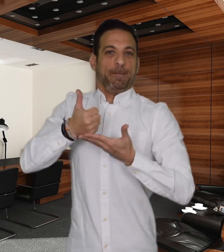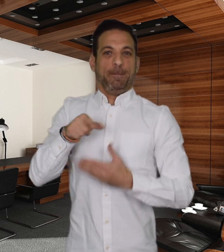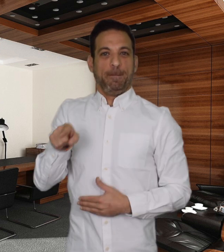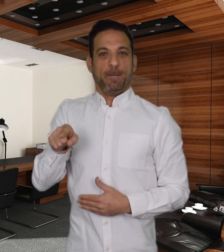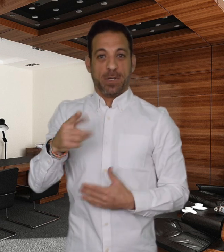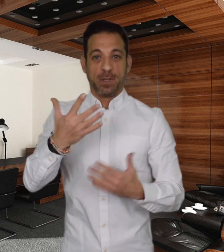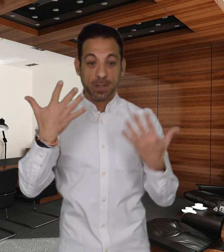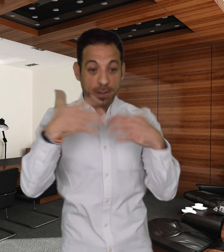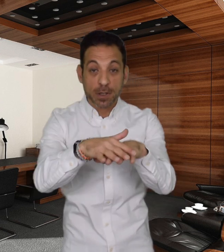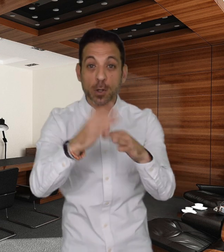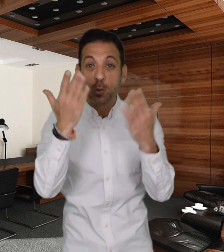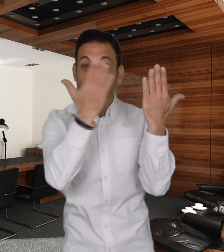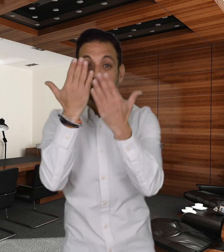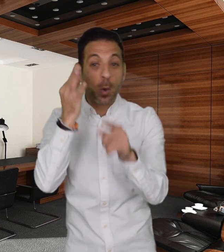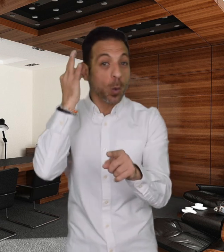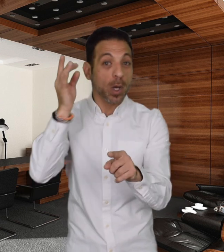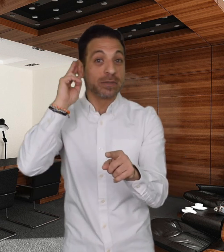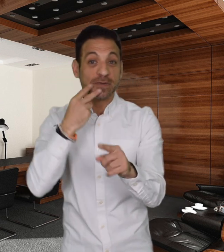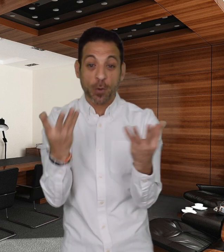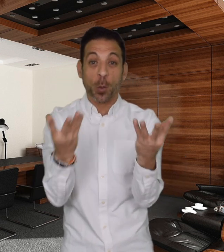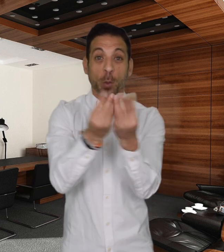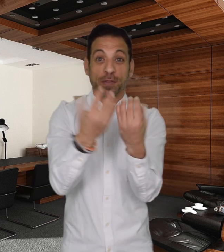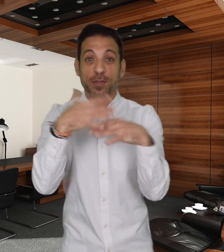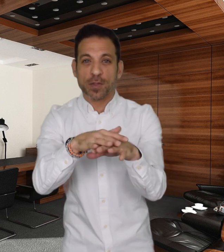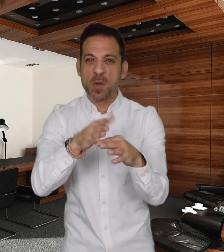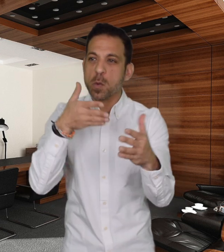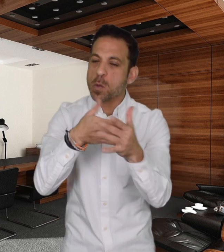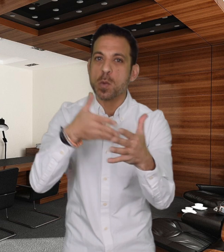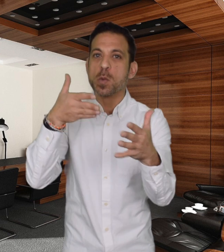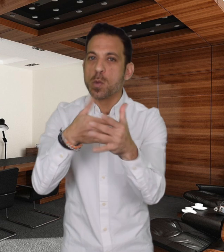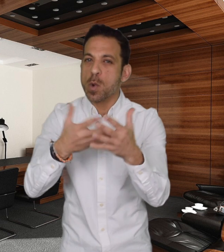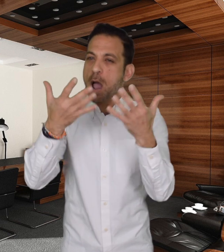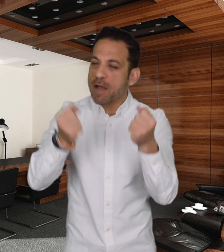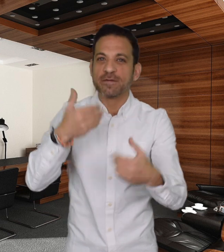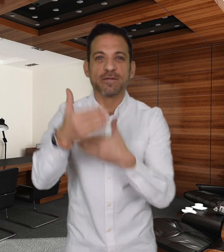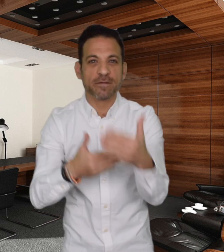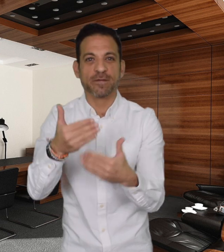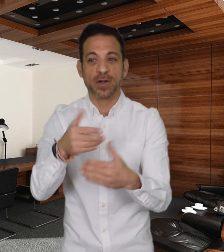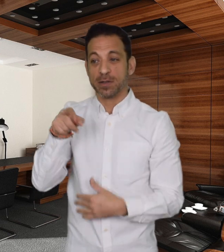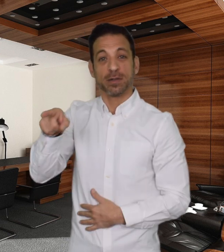being in mainstream school still posed difficulties as Jiang had